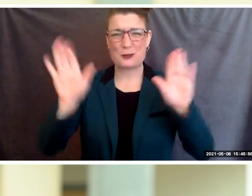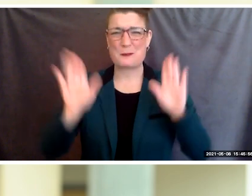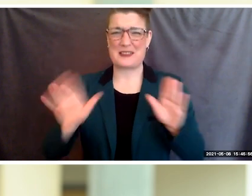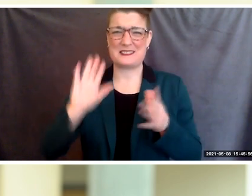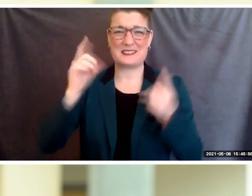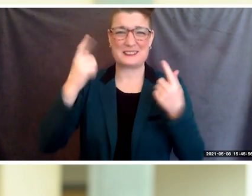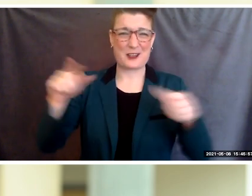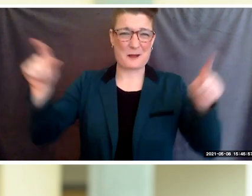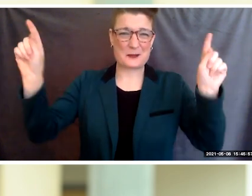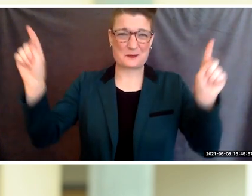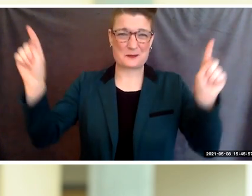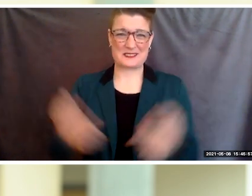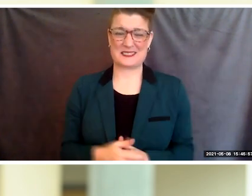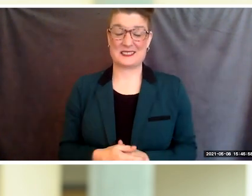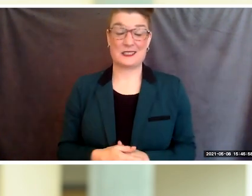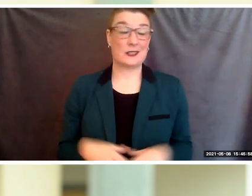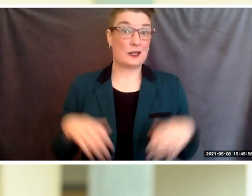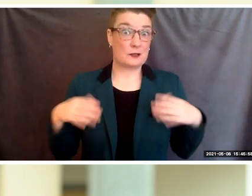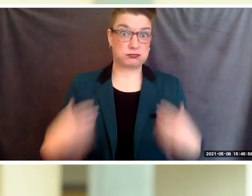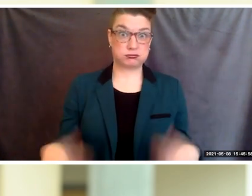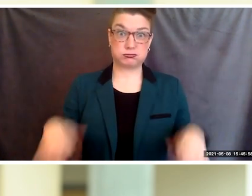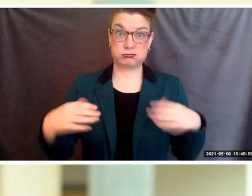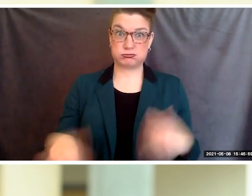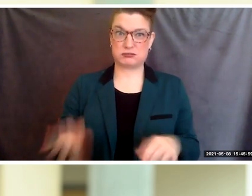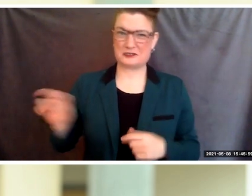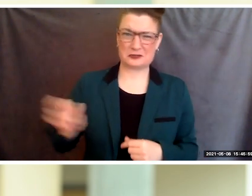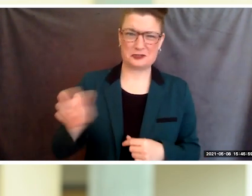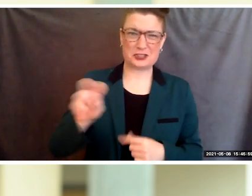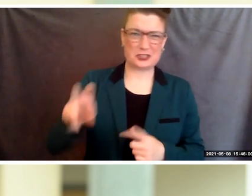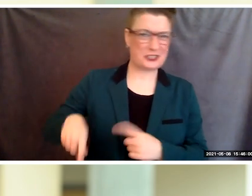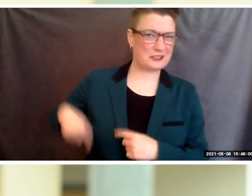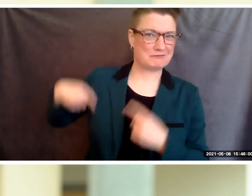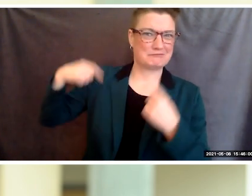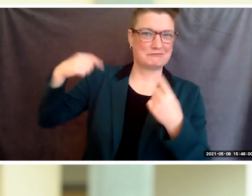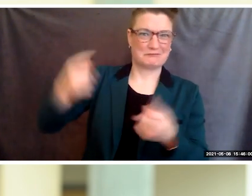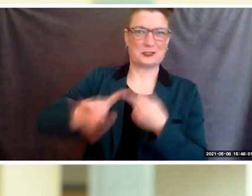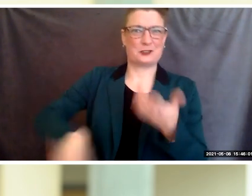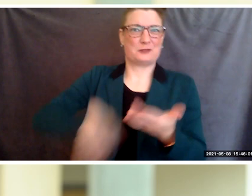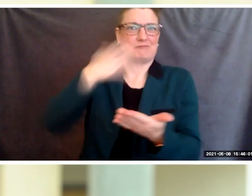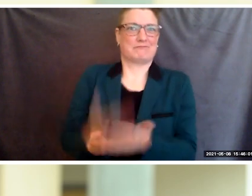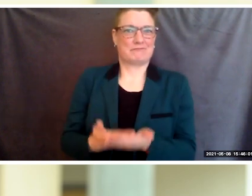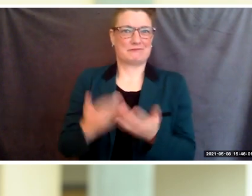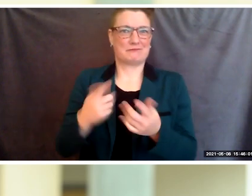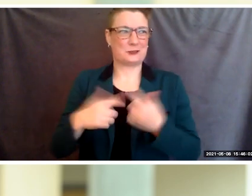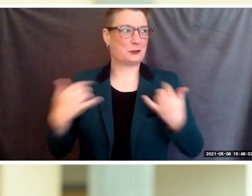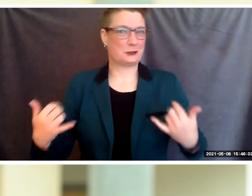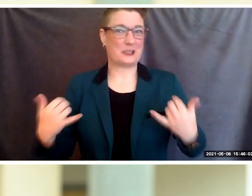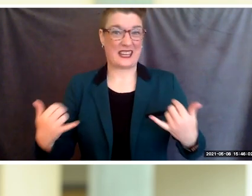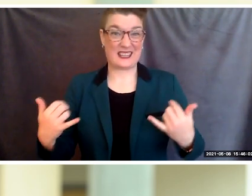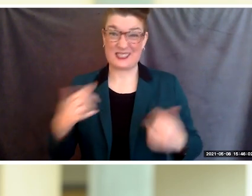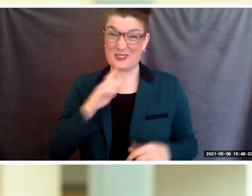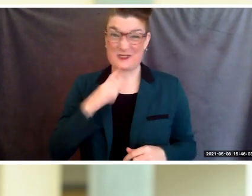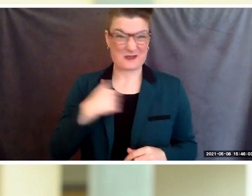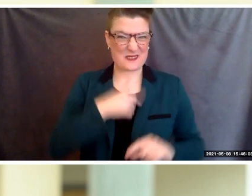What a journey it has been getting to this day. It should not be forgotten that the accomplishments we come together